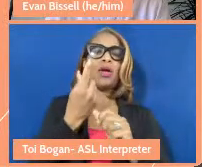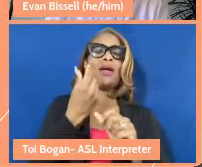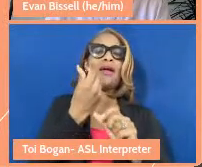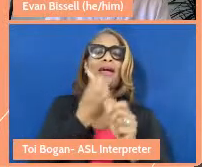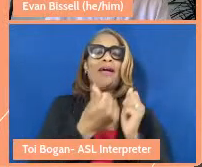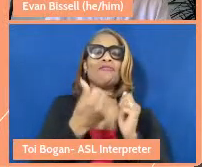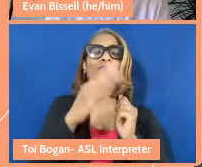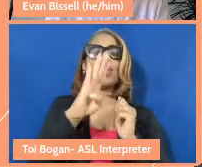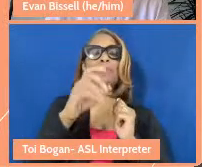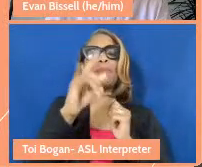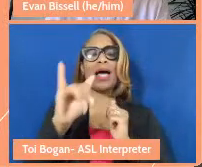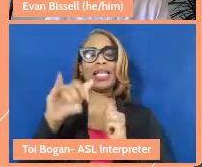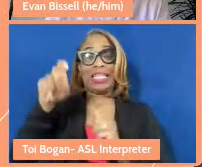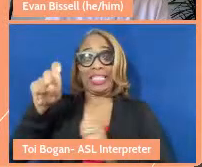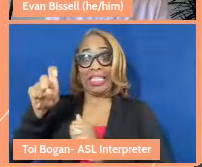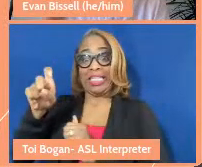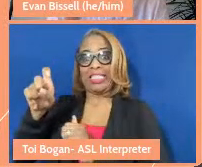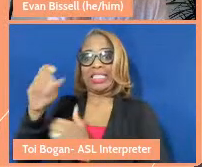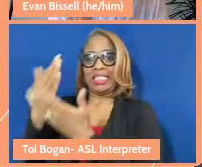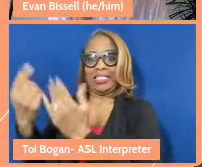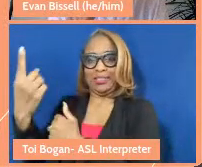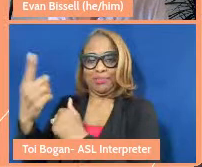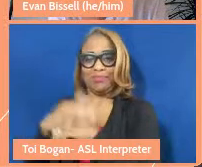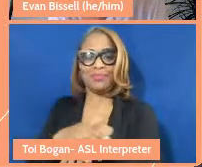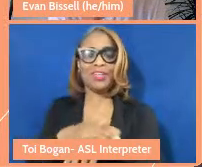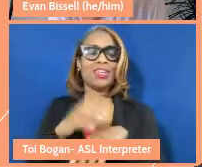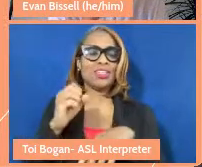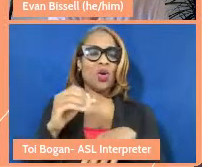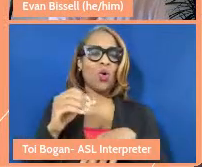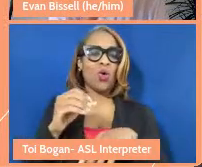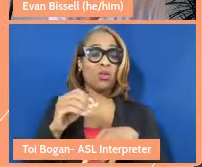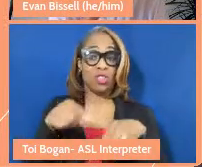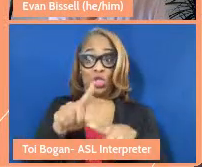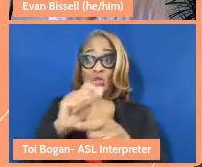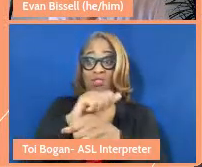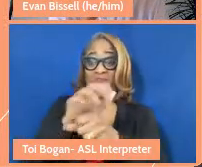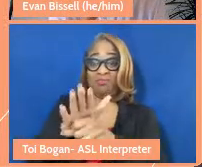and so we really need each other. And in the midst of the pandemic, two things, I actually